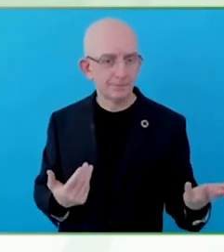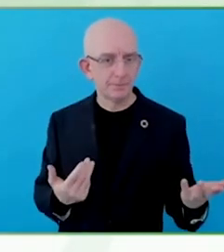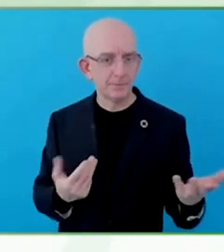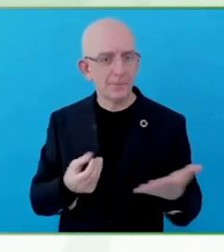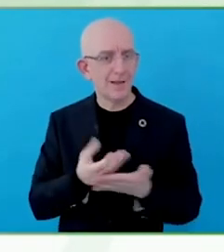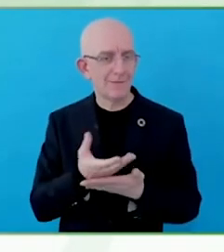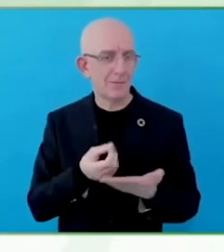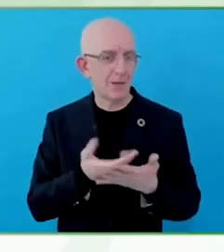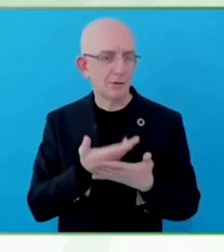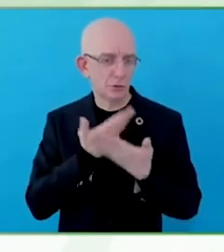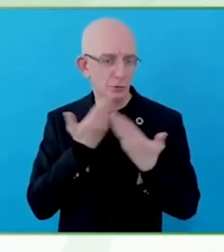Tell us about the opportunities.